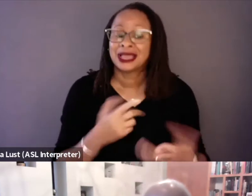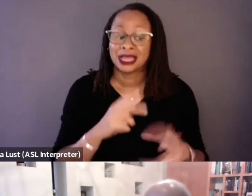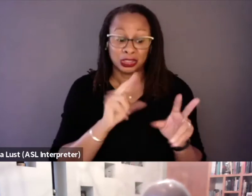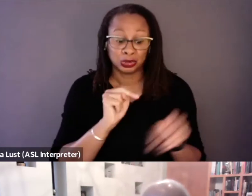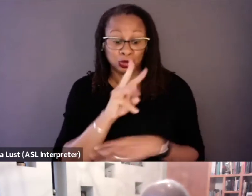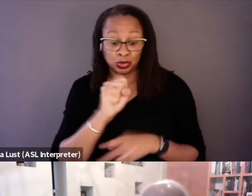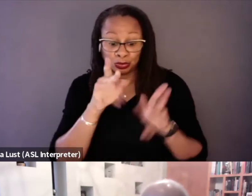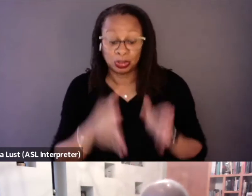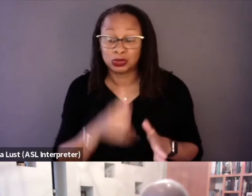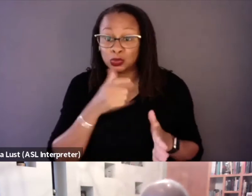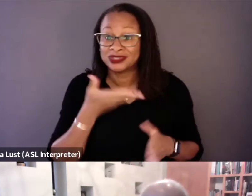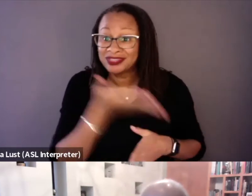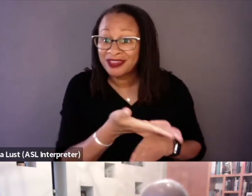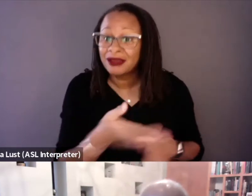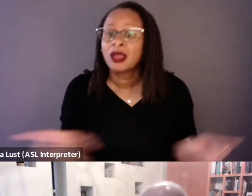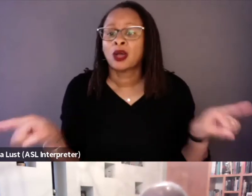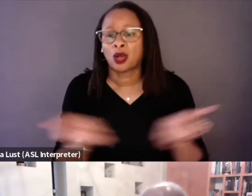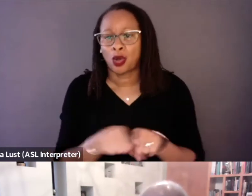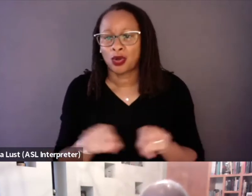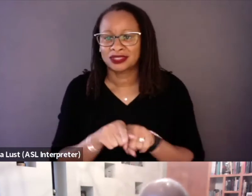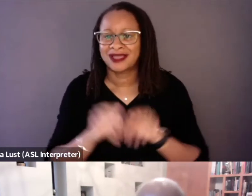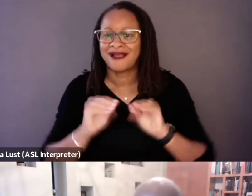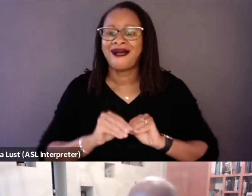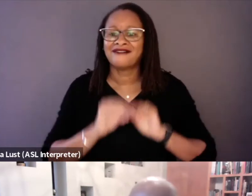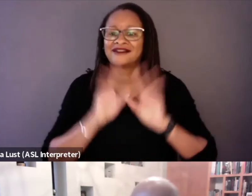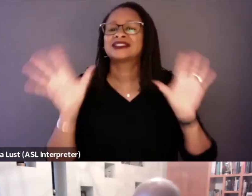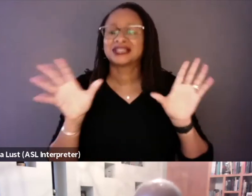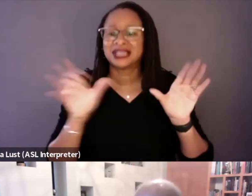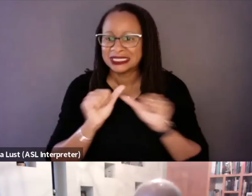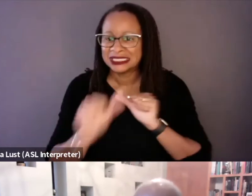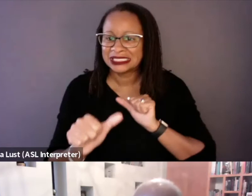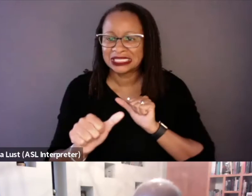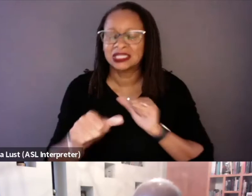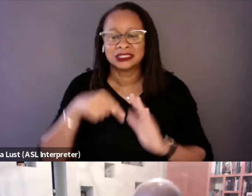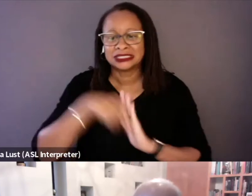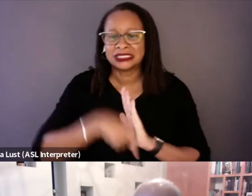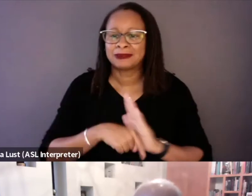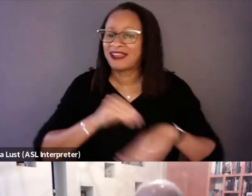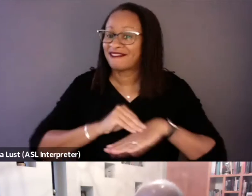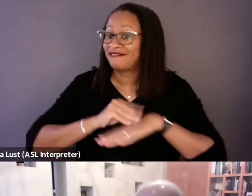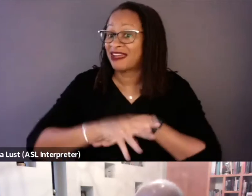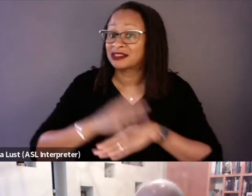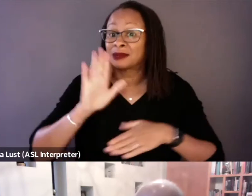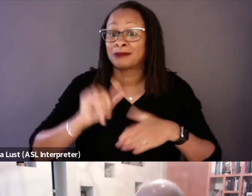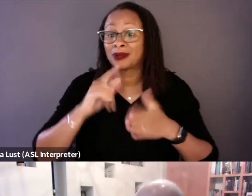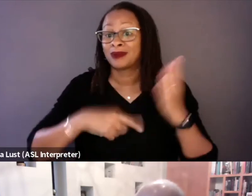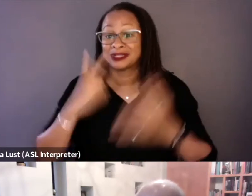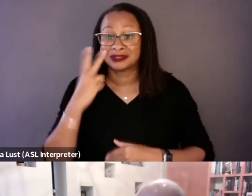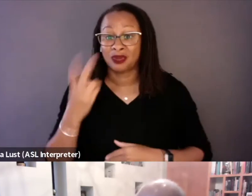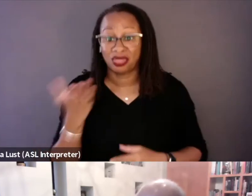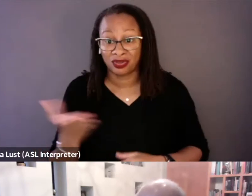but he's also obviously still deeply affected by what he saw in Attica.